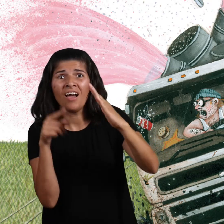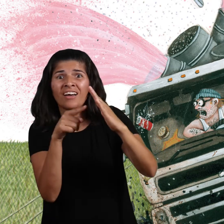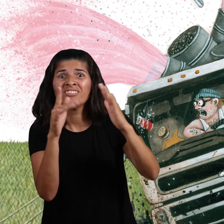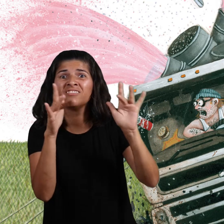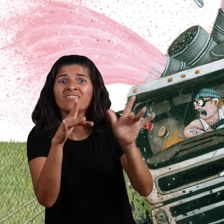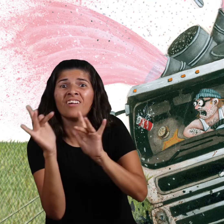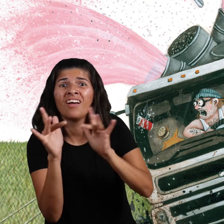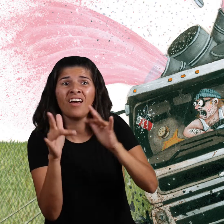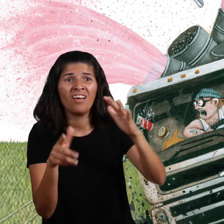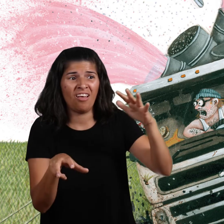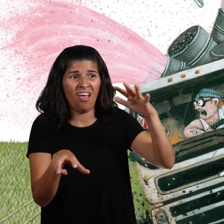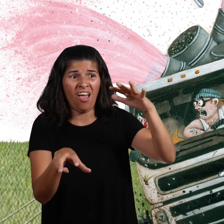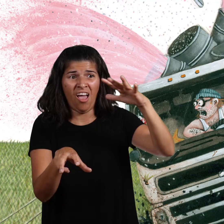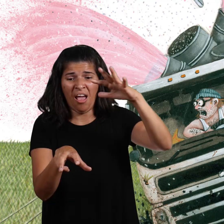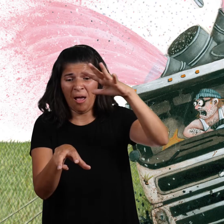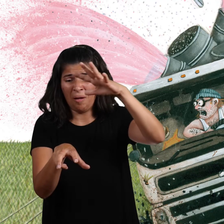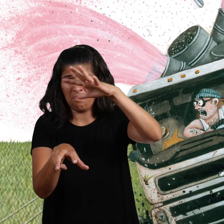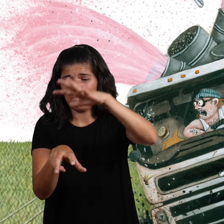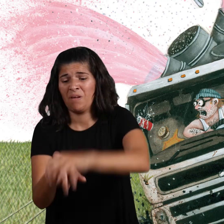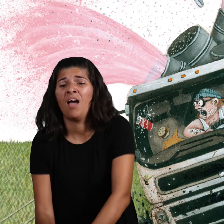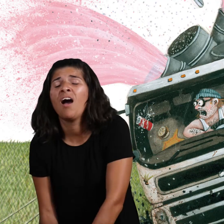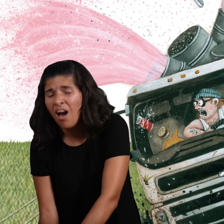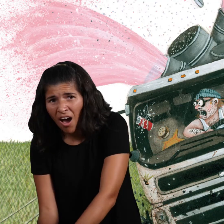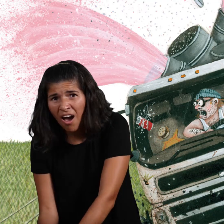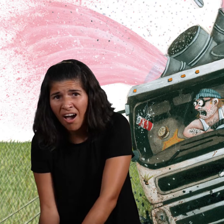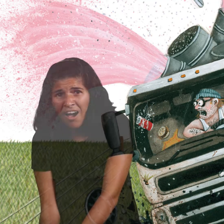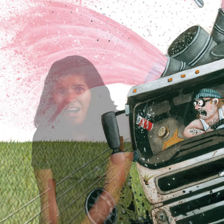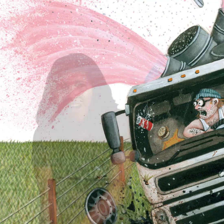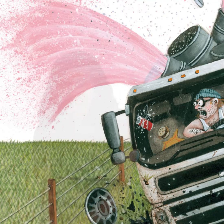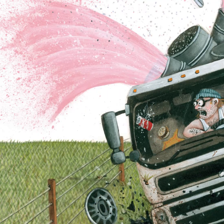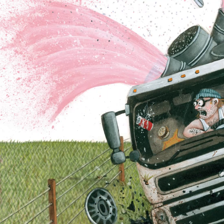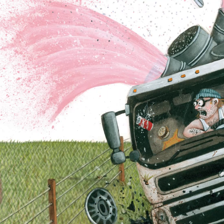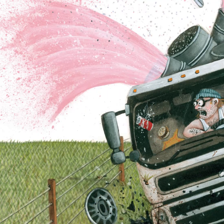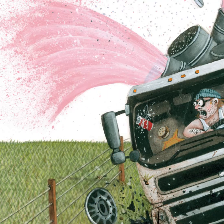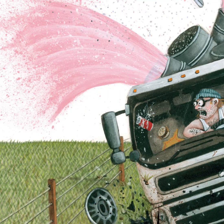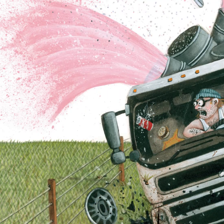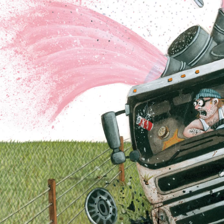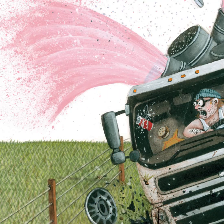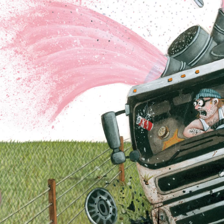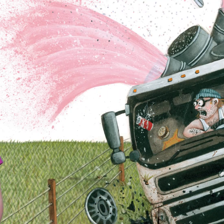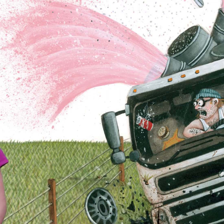Would you believe that truck was filled with nice pink paint and glitter?